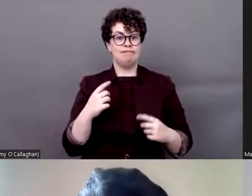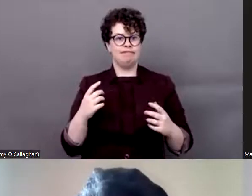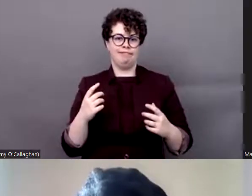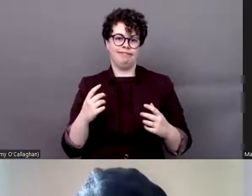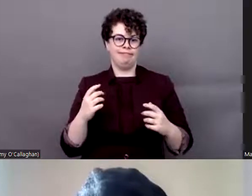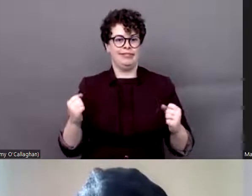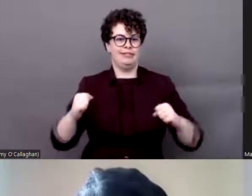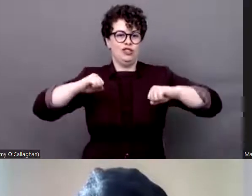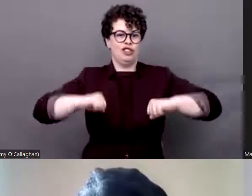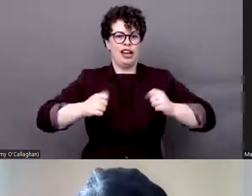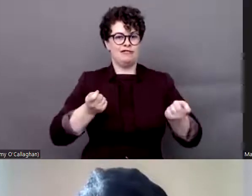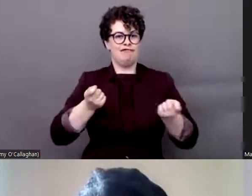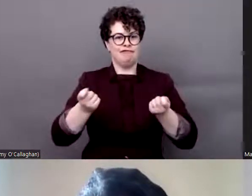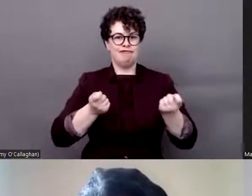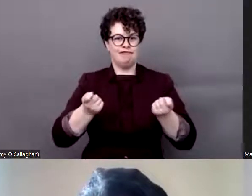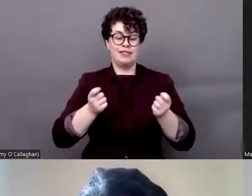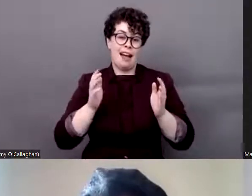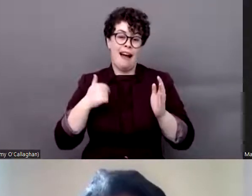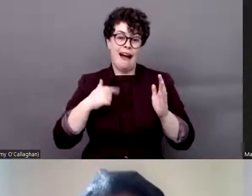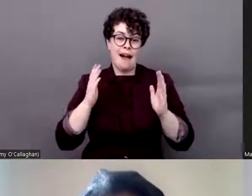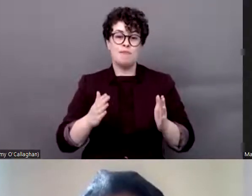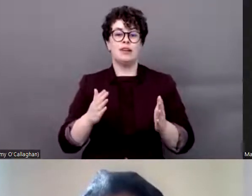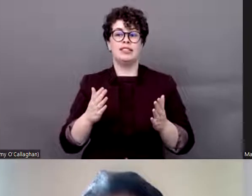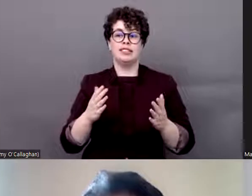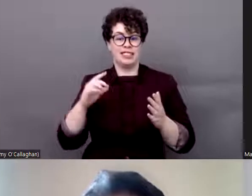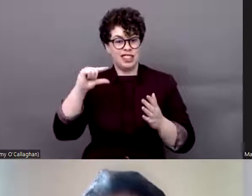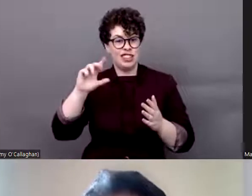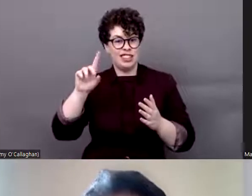always welcome DDDS and